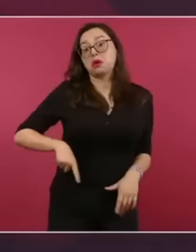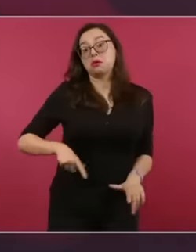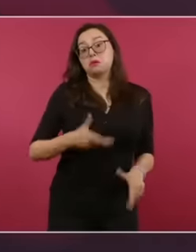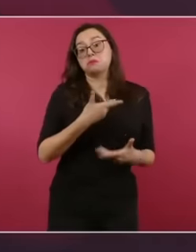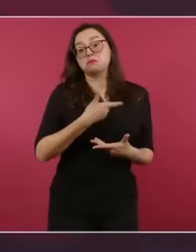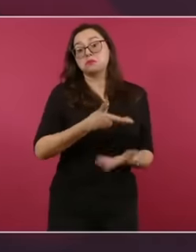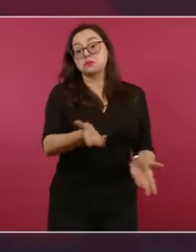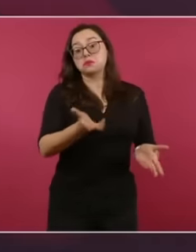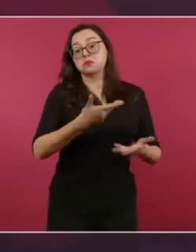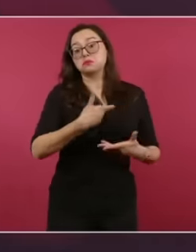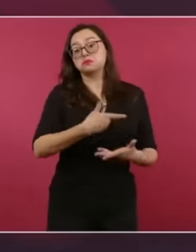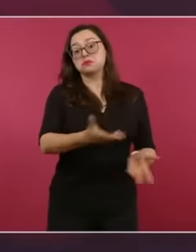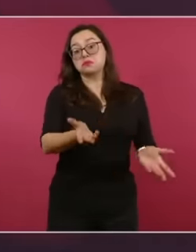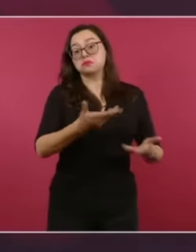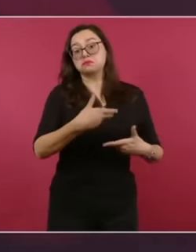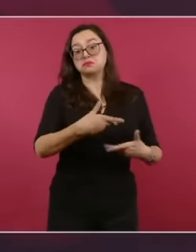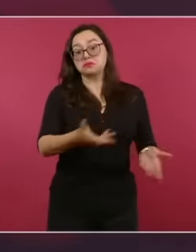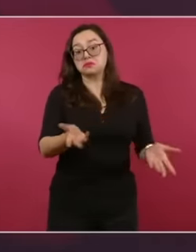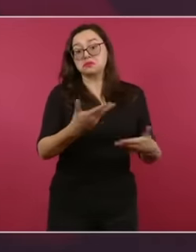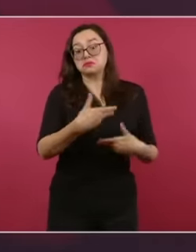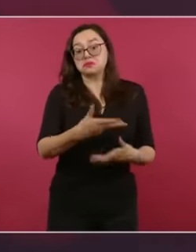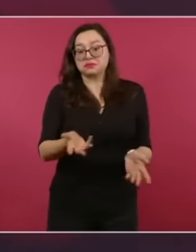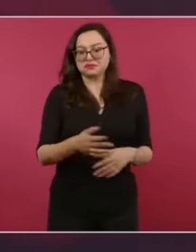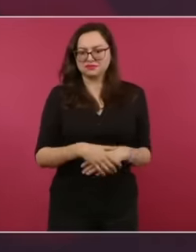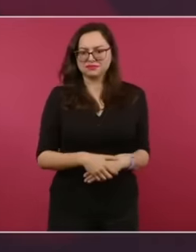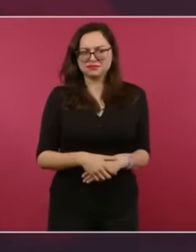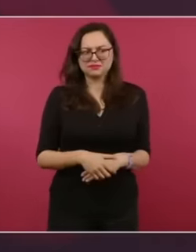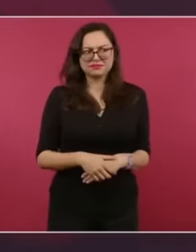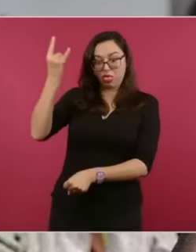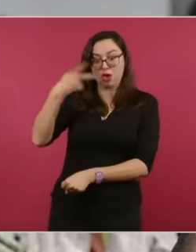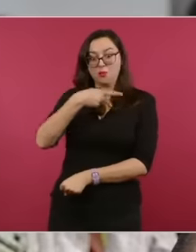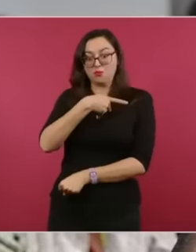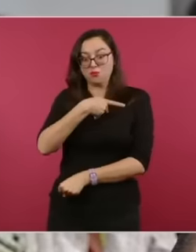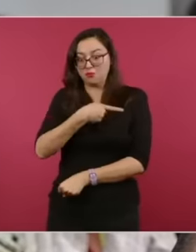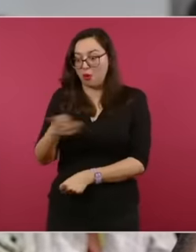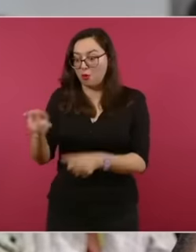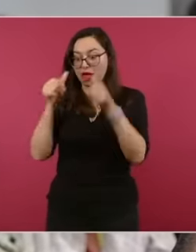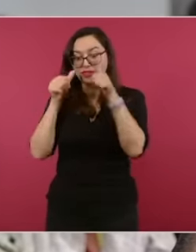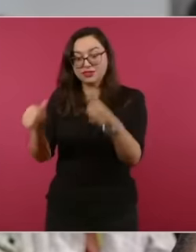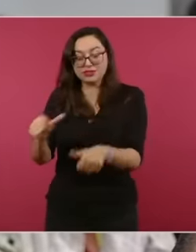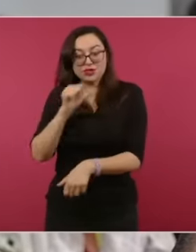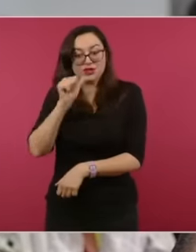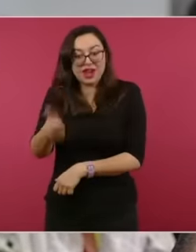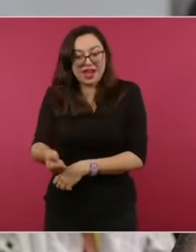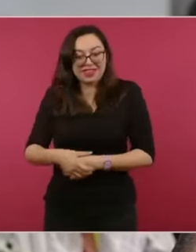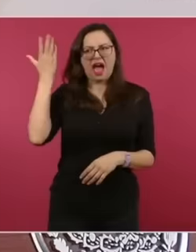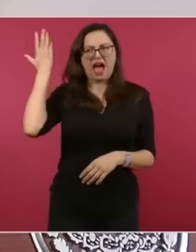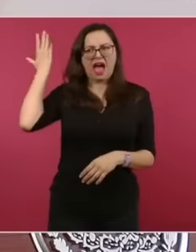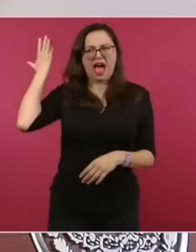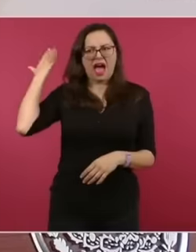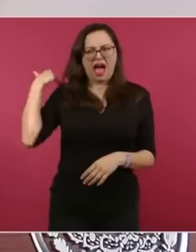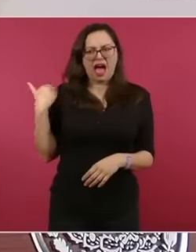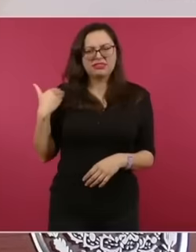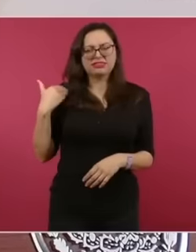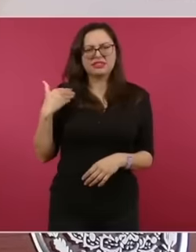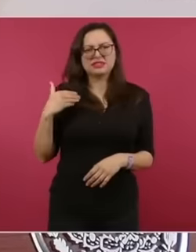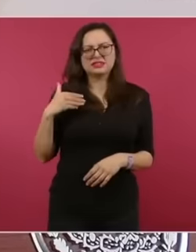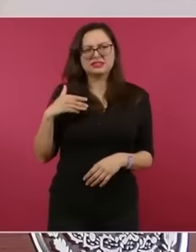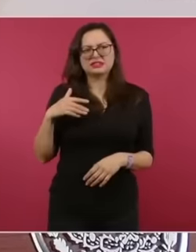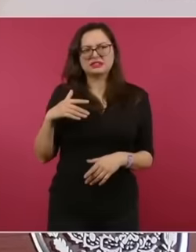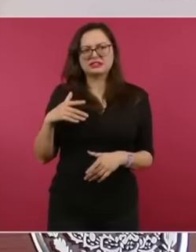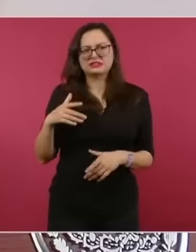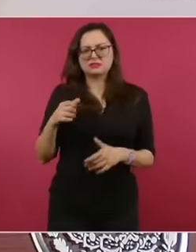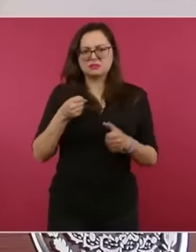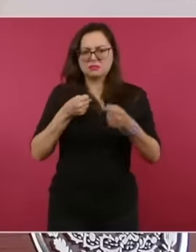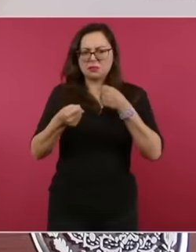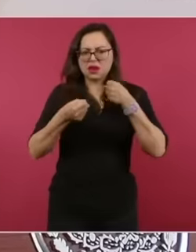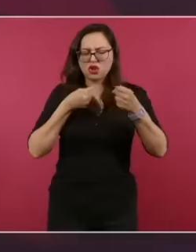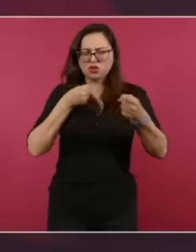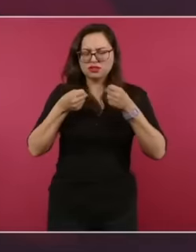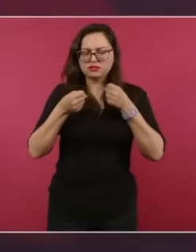were not previously questioned by the foreign media or by the National media with